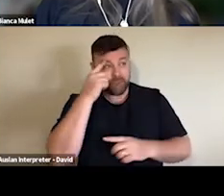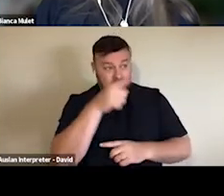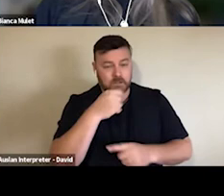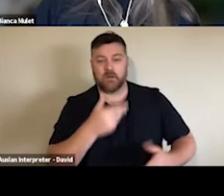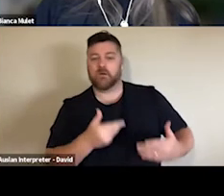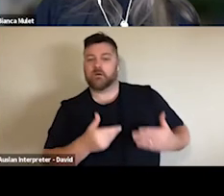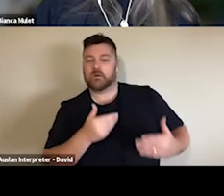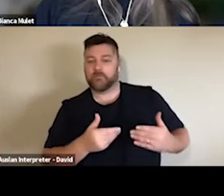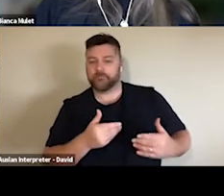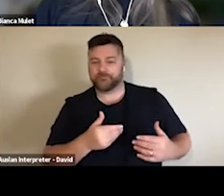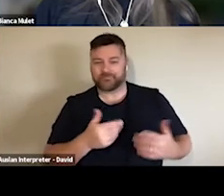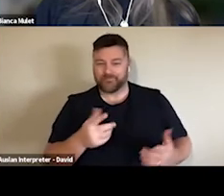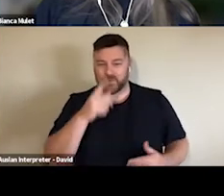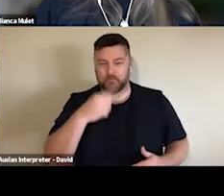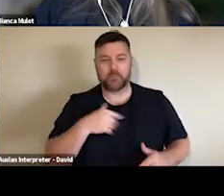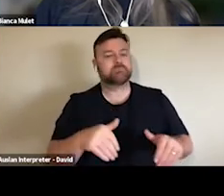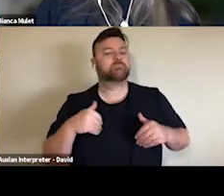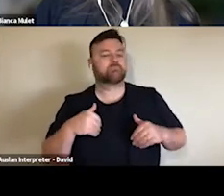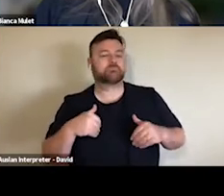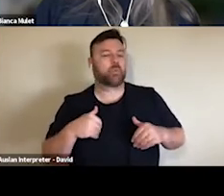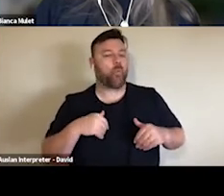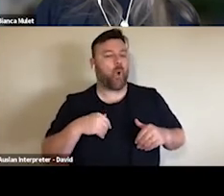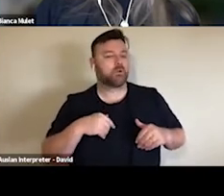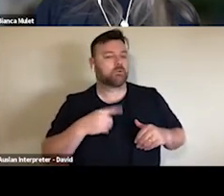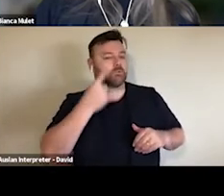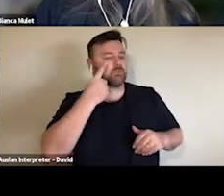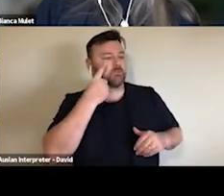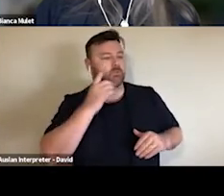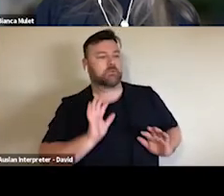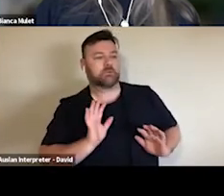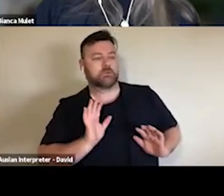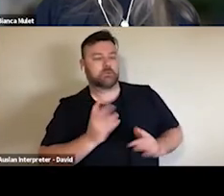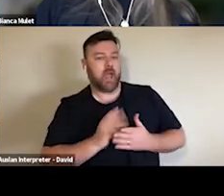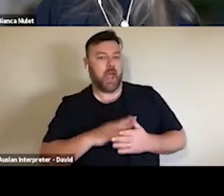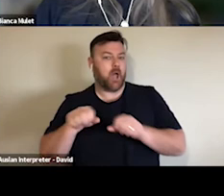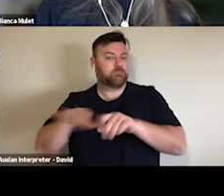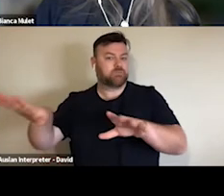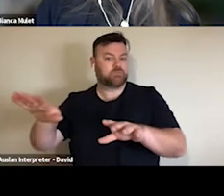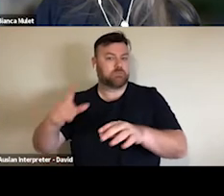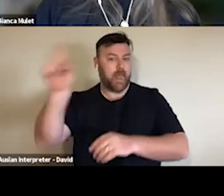hadn't had before or were still not able to have because of safety concerns, whether that